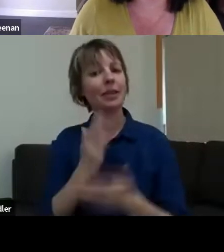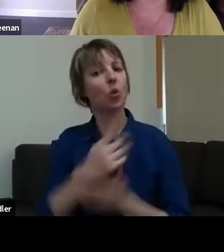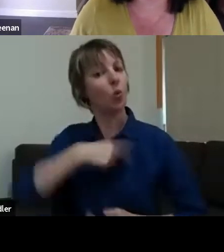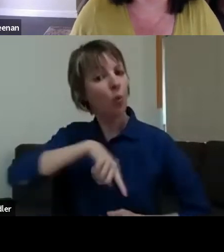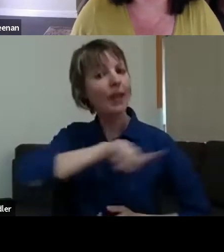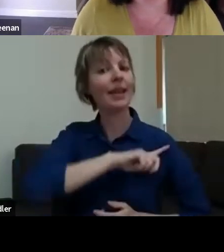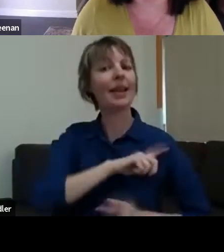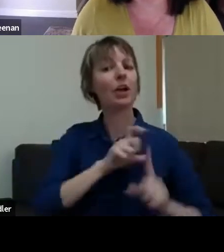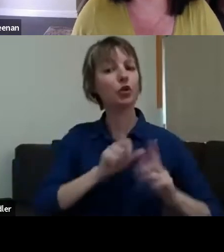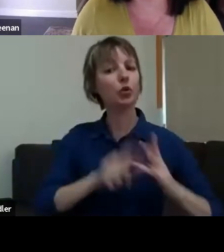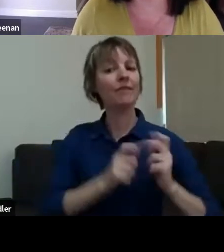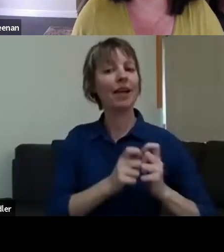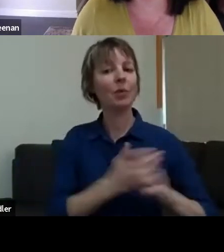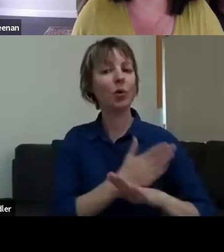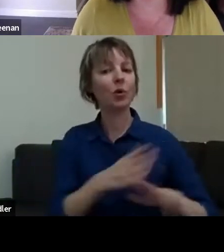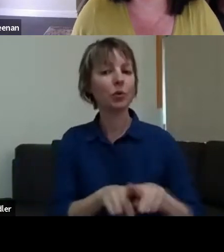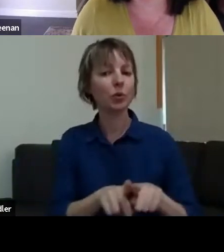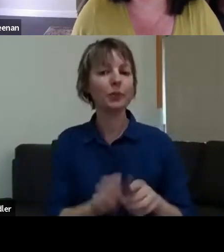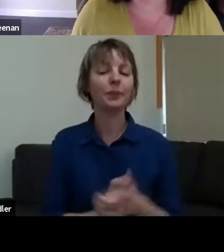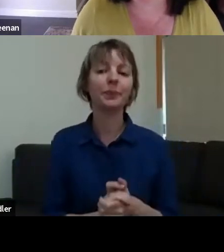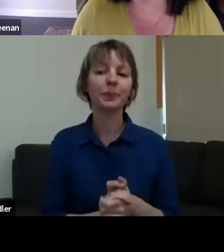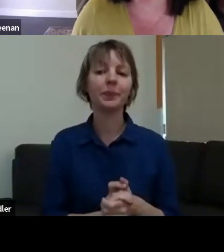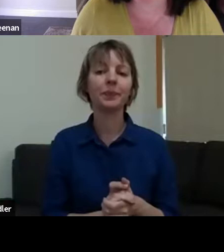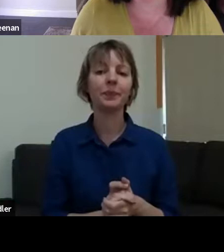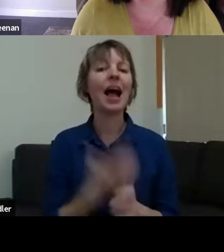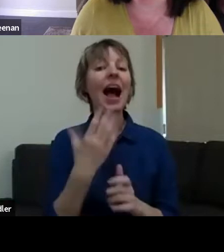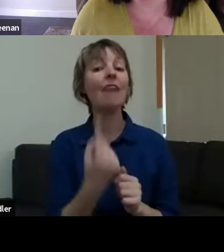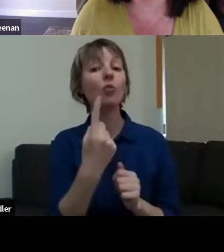that I've got in the process of lining up at the moment is an oral